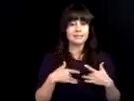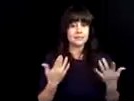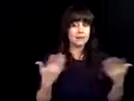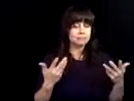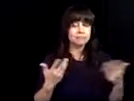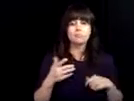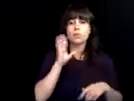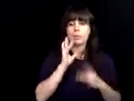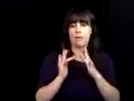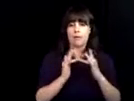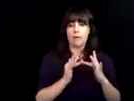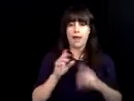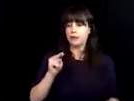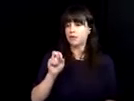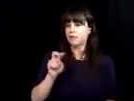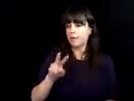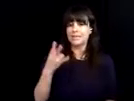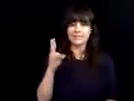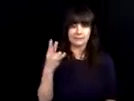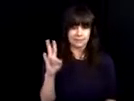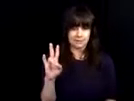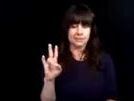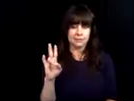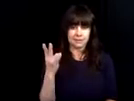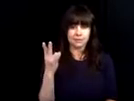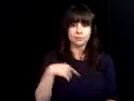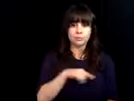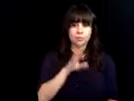website where you will find all the individuals in their entirety.